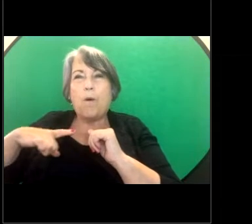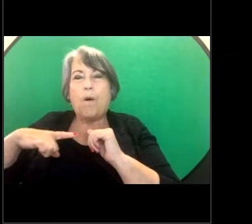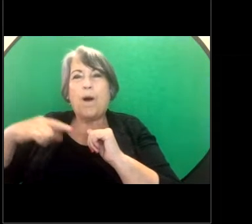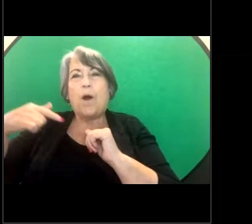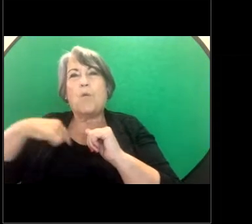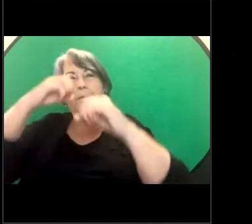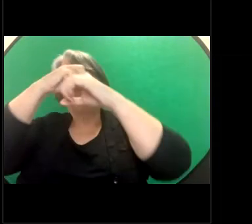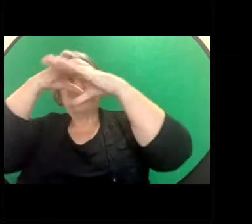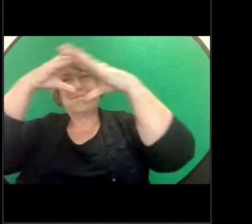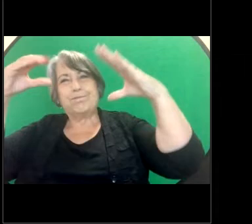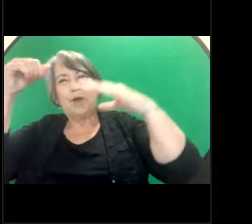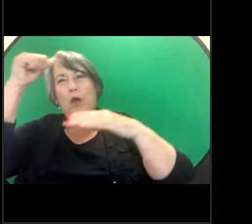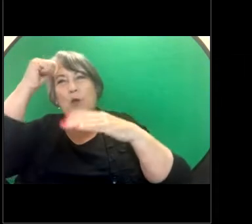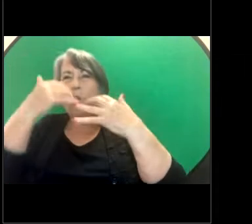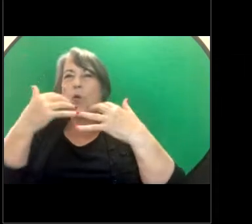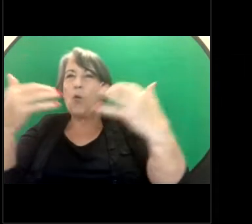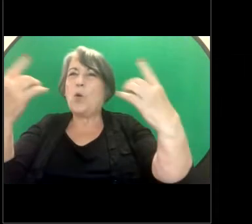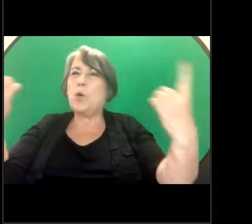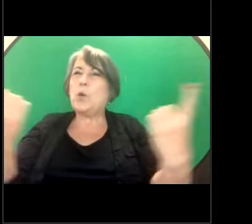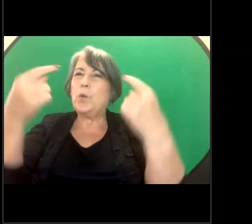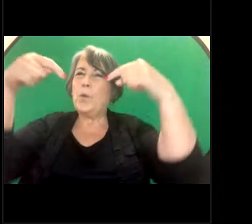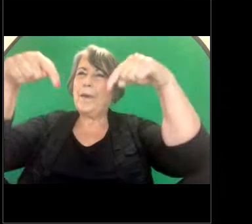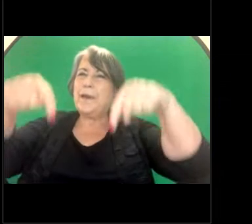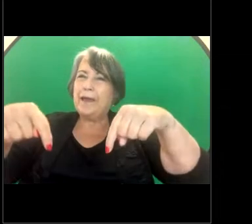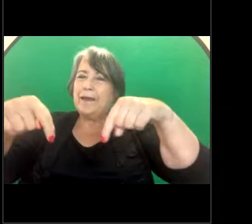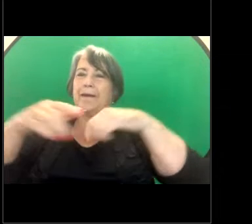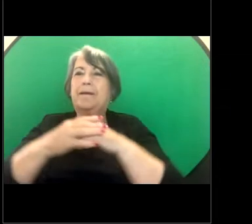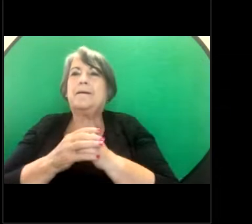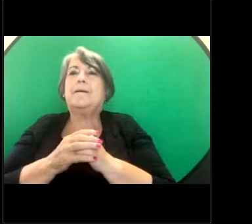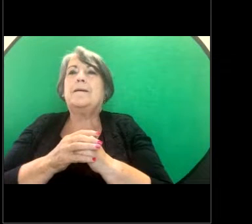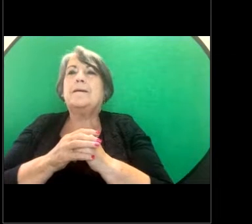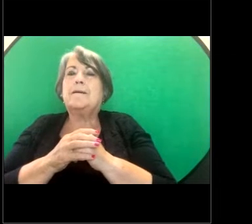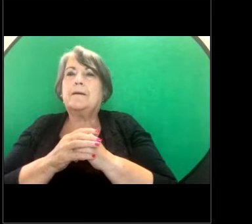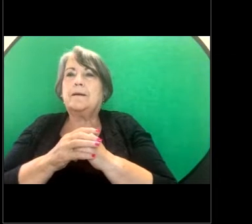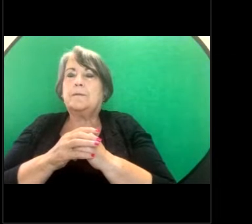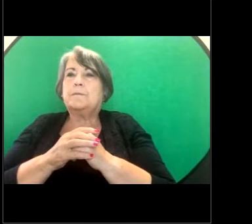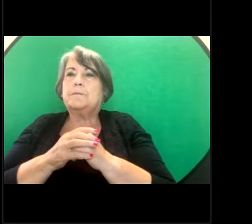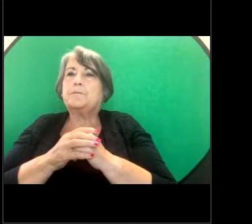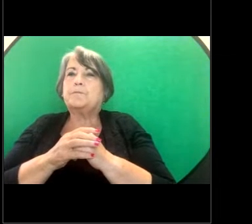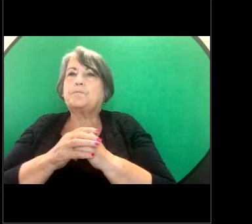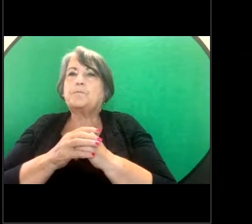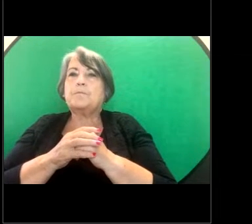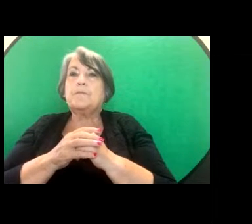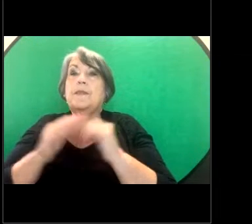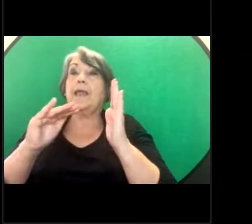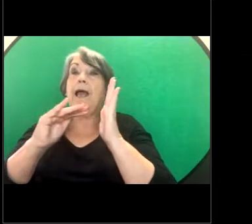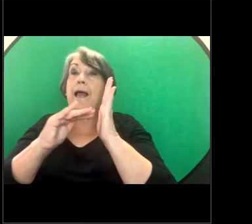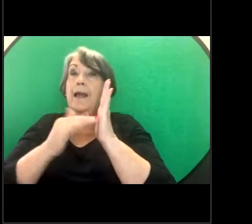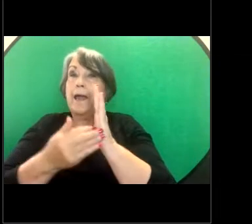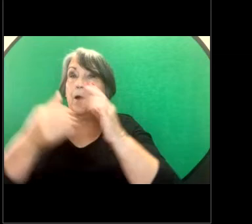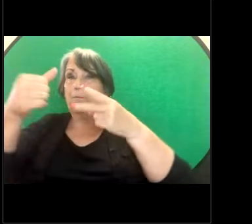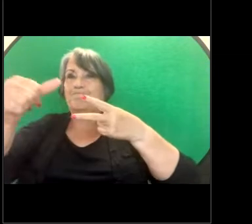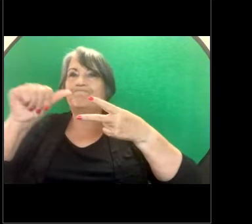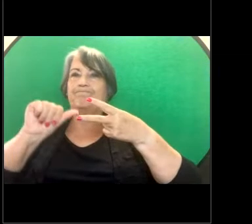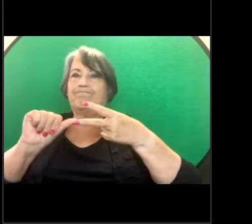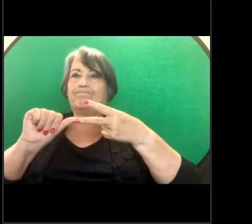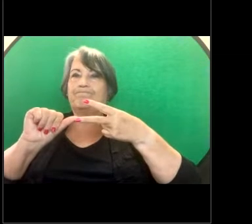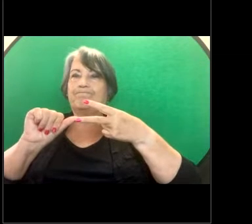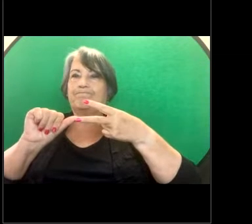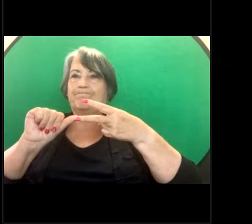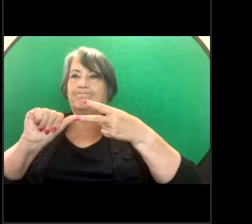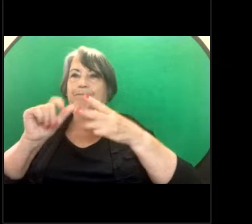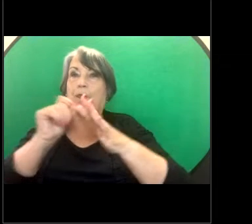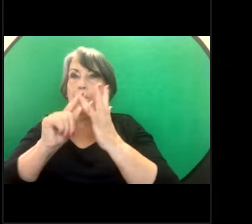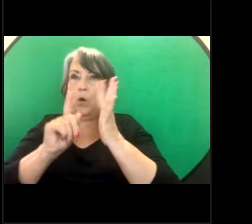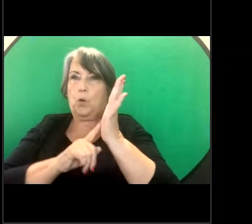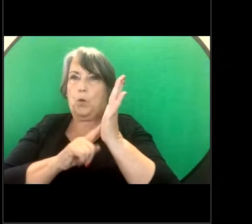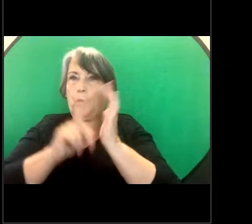and help us understand who we are speaking to. Now we'll move into our next poll which is which